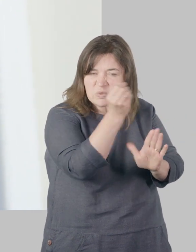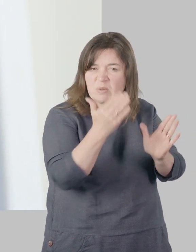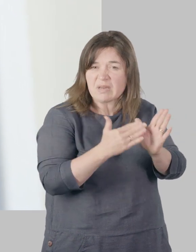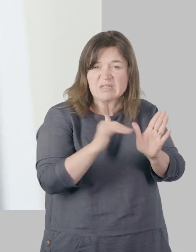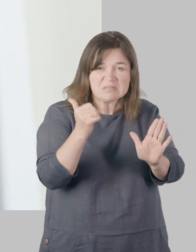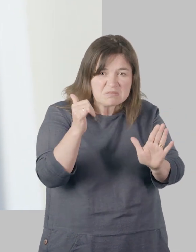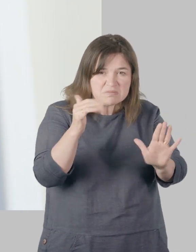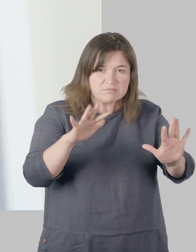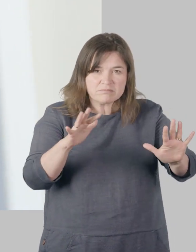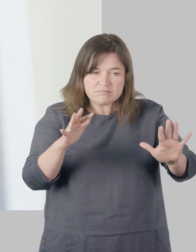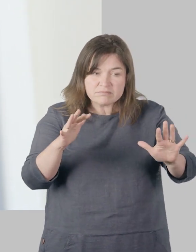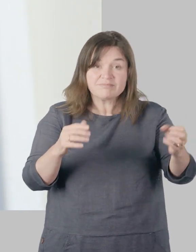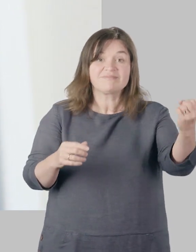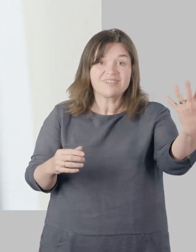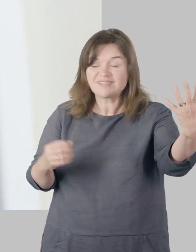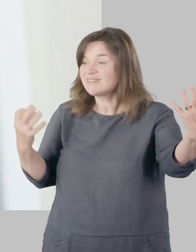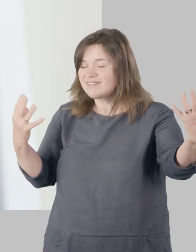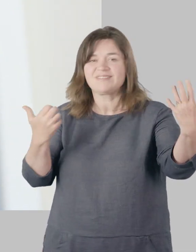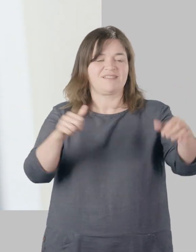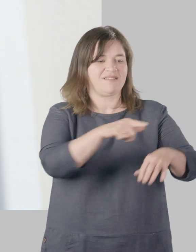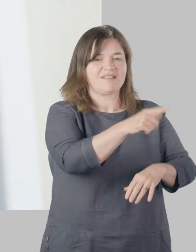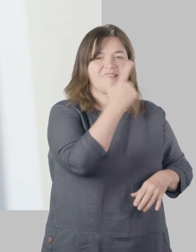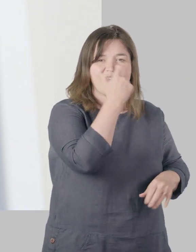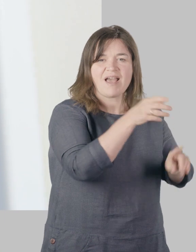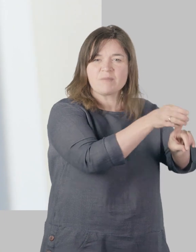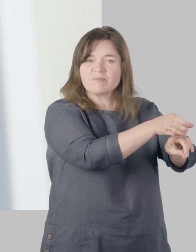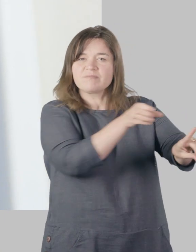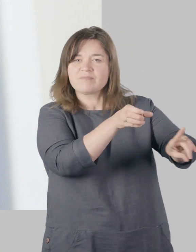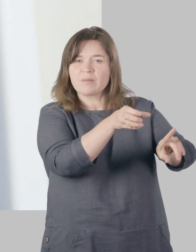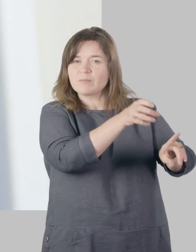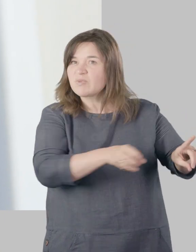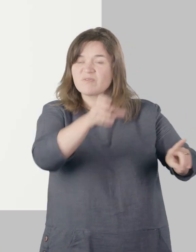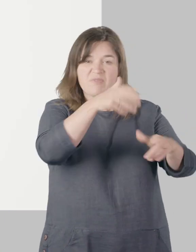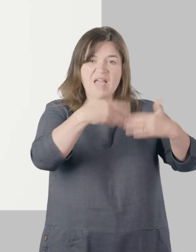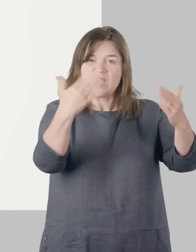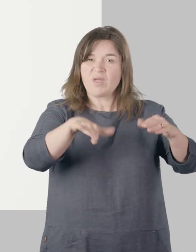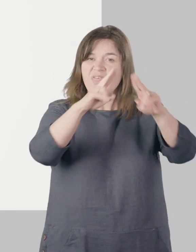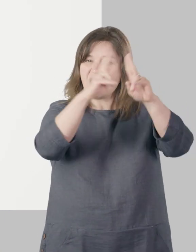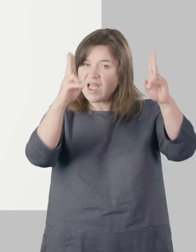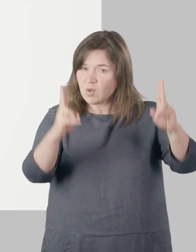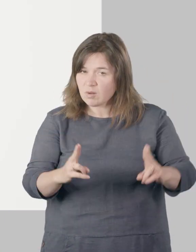Next hold down the WPS button on the side of your Wi-Fi extender. Again you may need to wait a few minutes for the lights to tell you